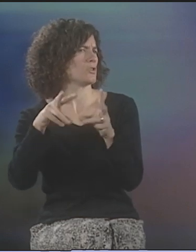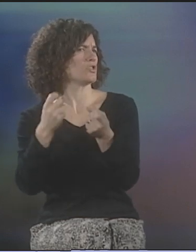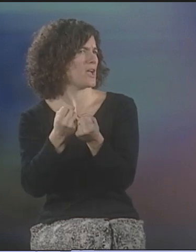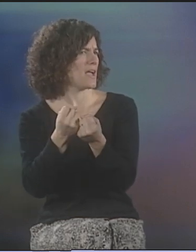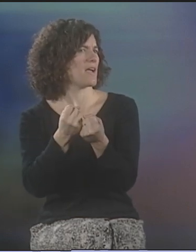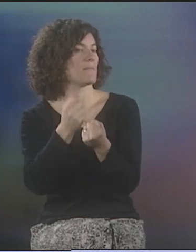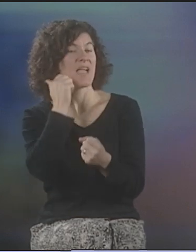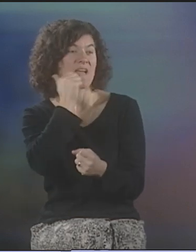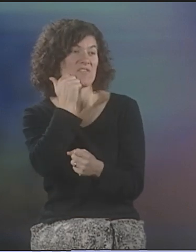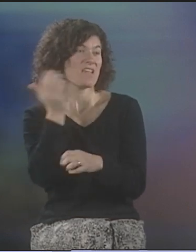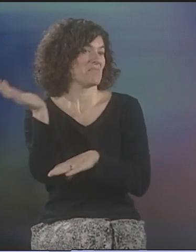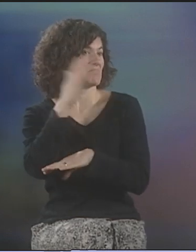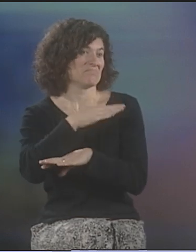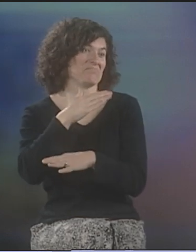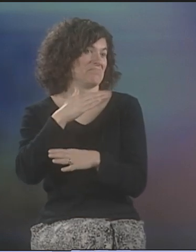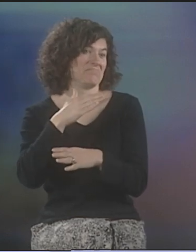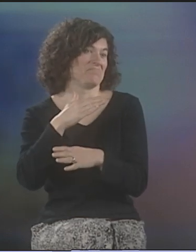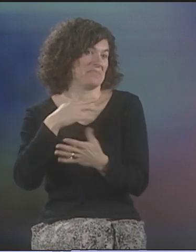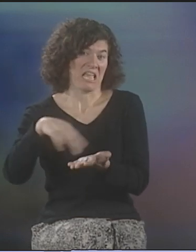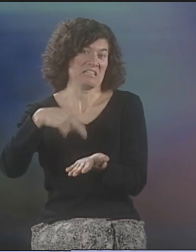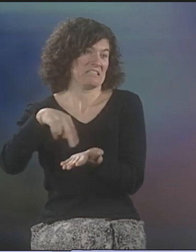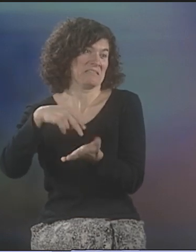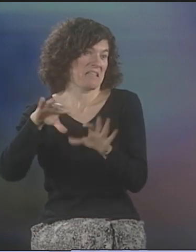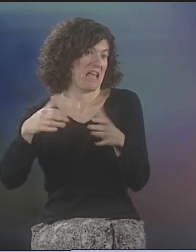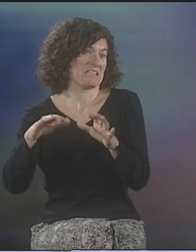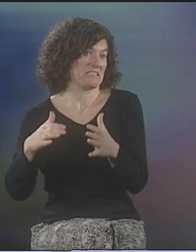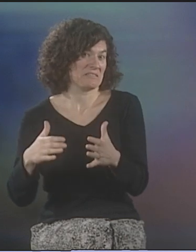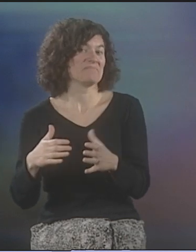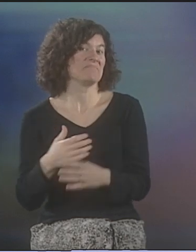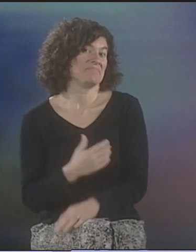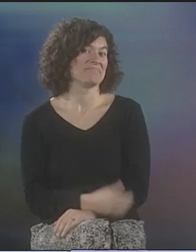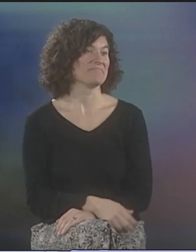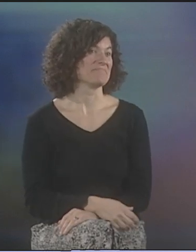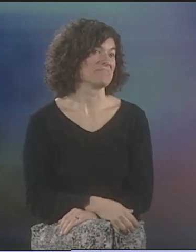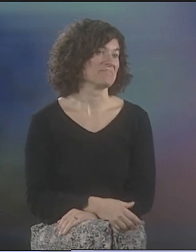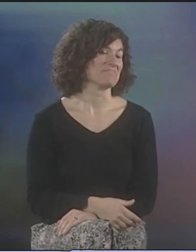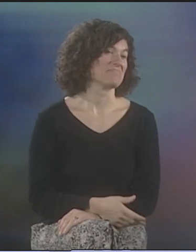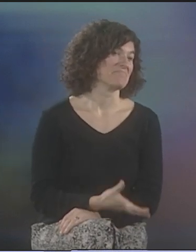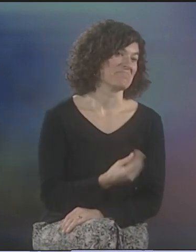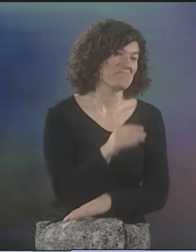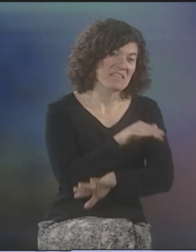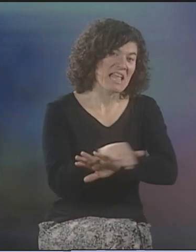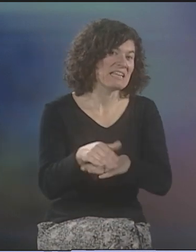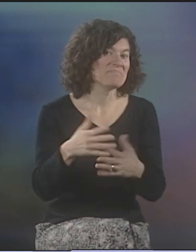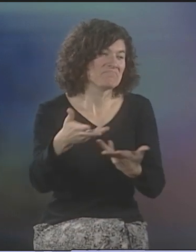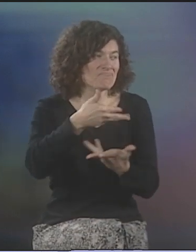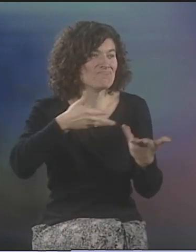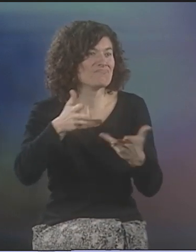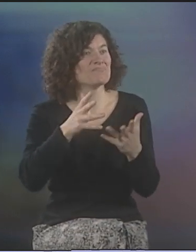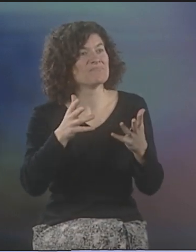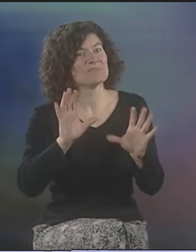AND I DECIDED TO TAKE A TWO-WEEK WORKSHOP WITH THEM. EVERY DAY, IT WAS DANCE CLASSES FOR TWO WEEKS.